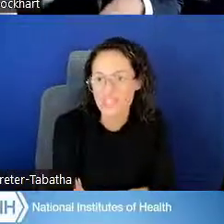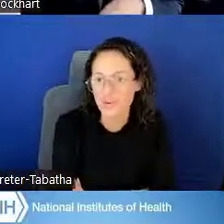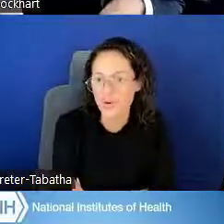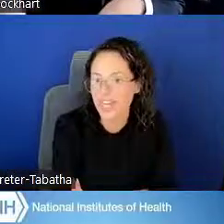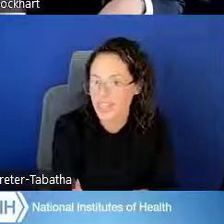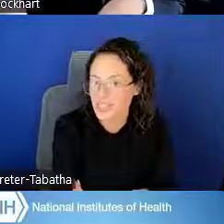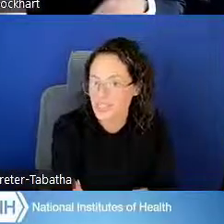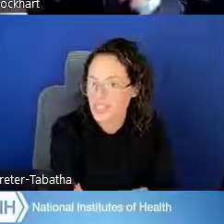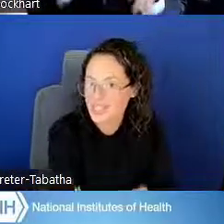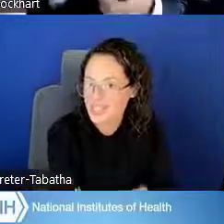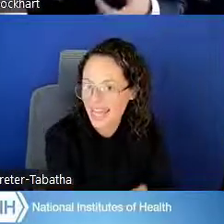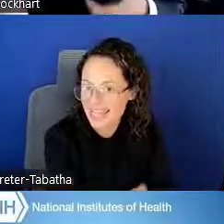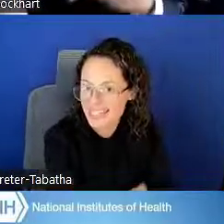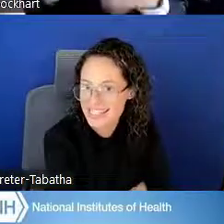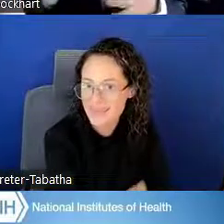Matthew Lockhart: Short answer is yes.